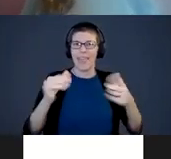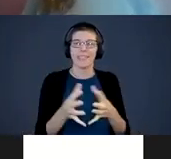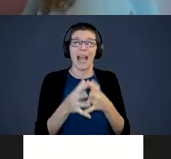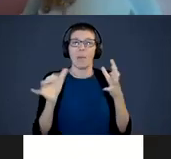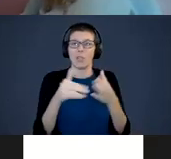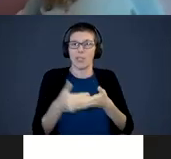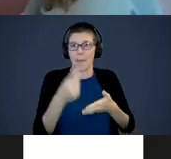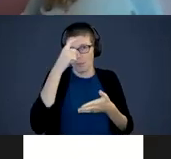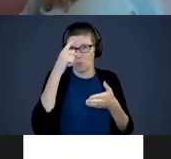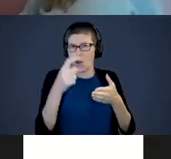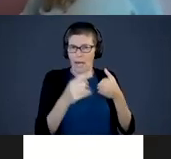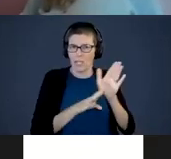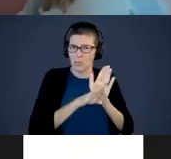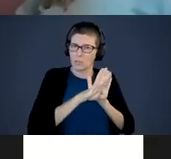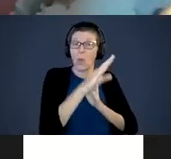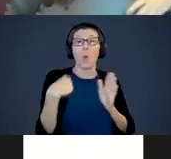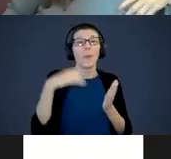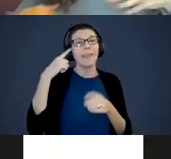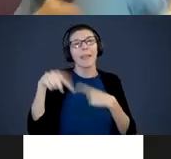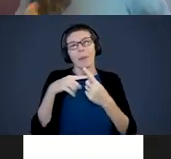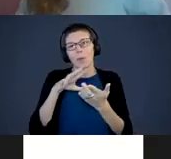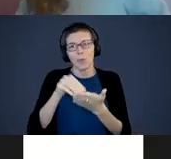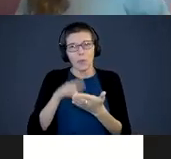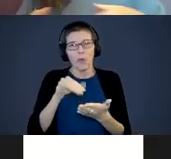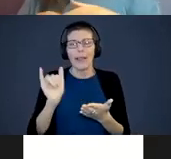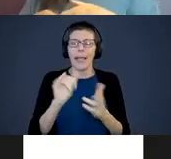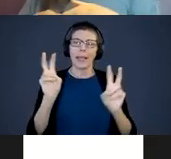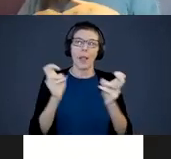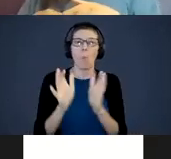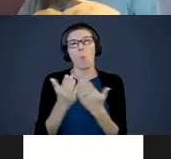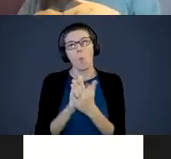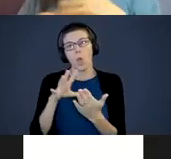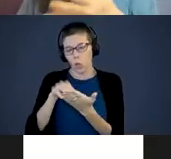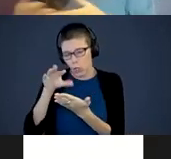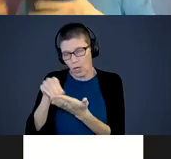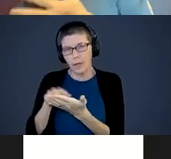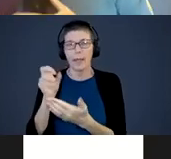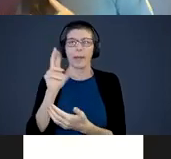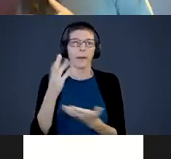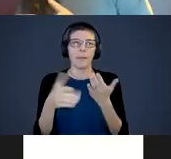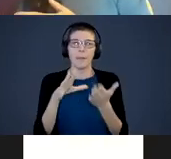I think that we think about learning as book learn, or you want to learn a new language.